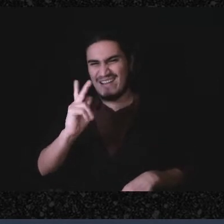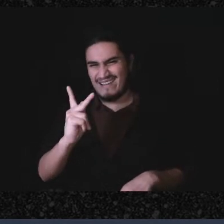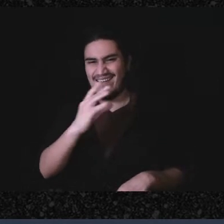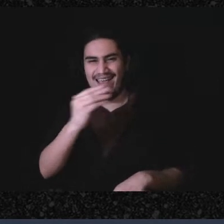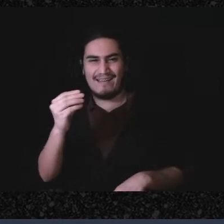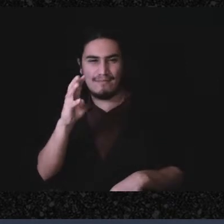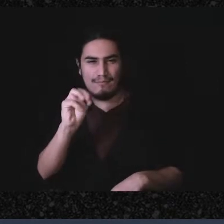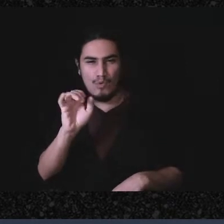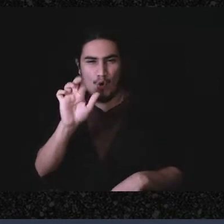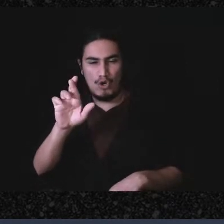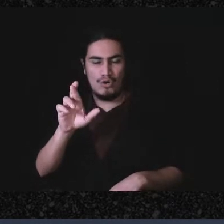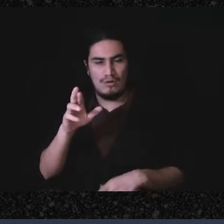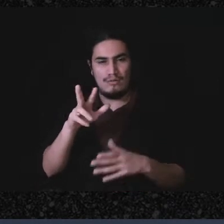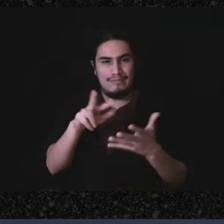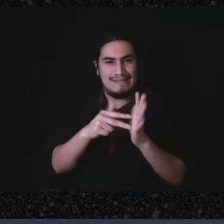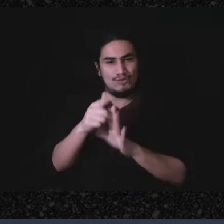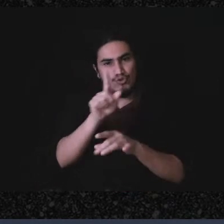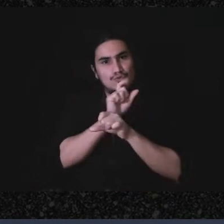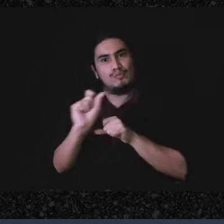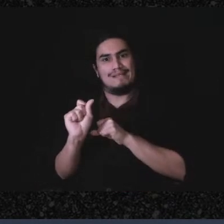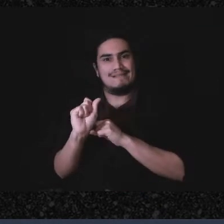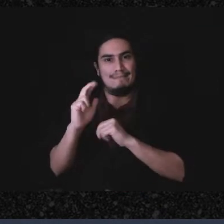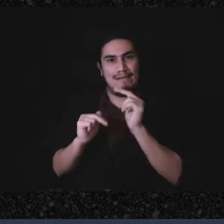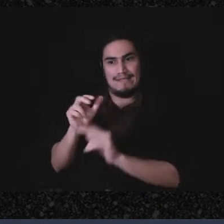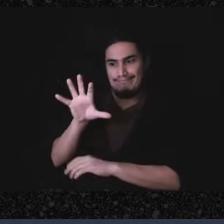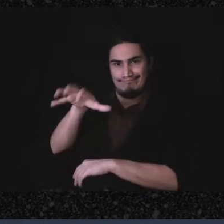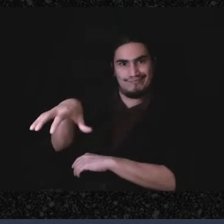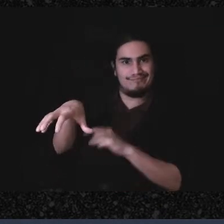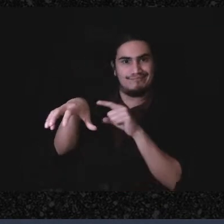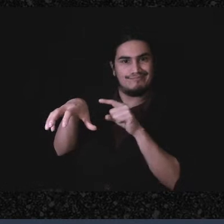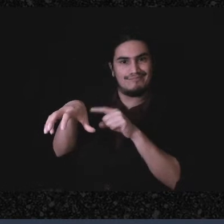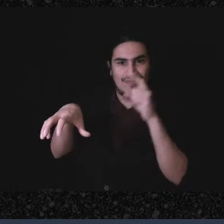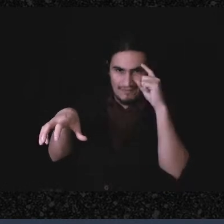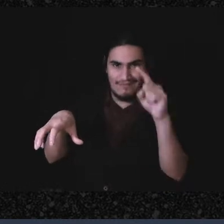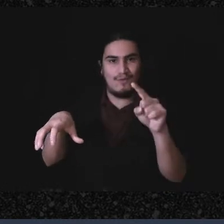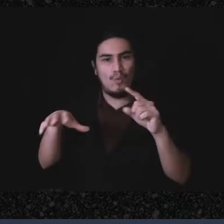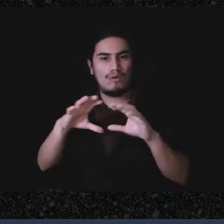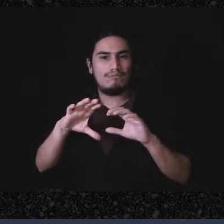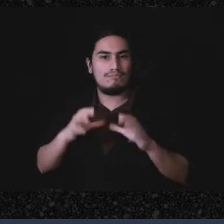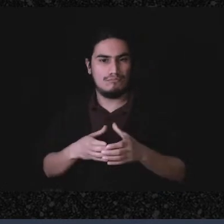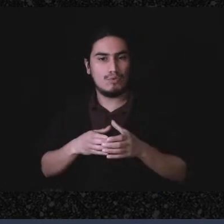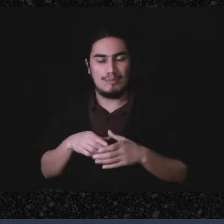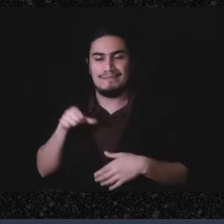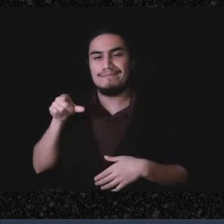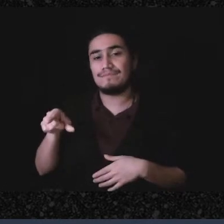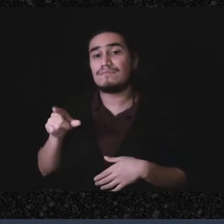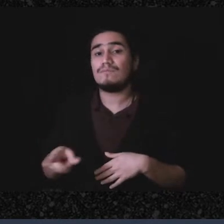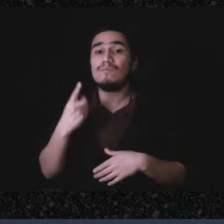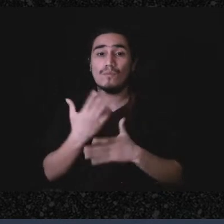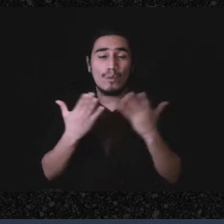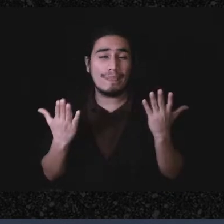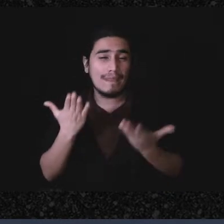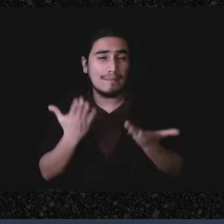You know, I think that the first, you know, one thing that you might want to think about is, like,